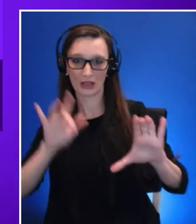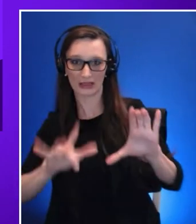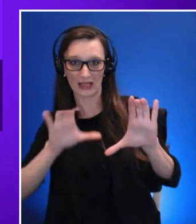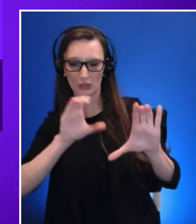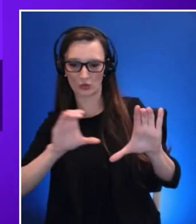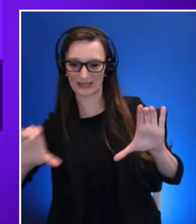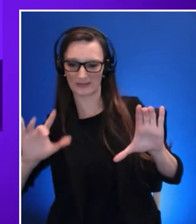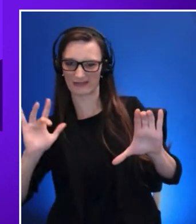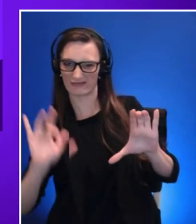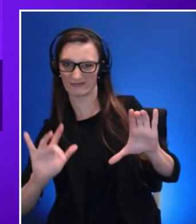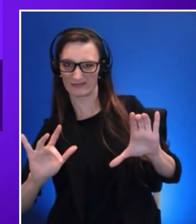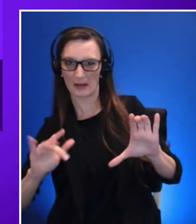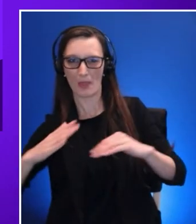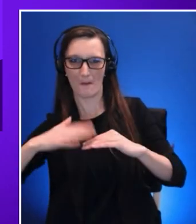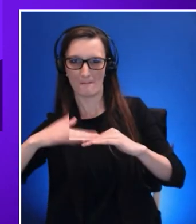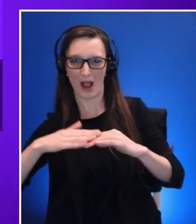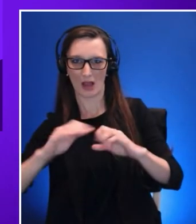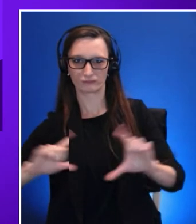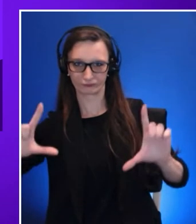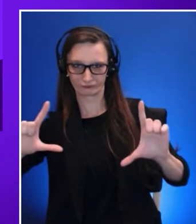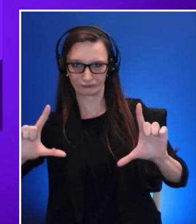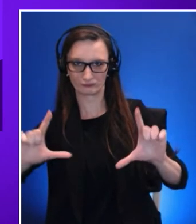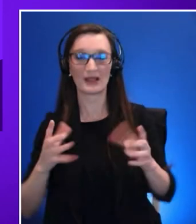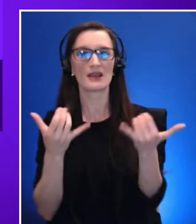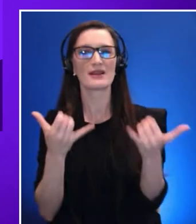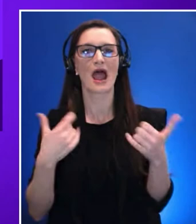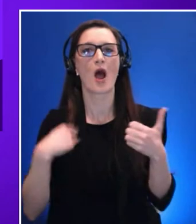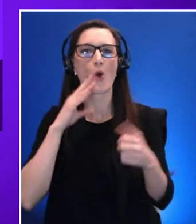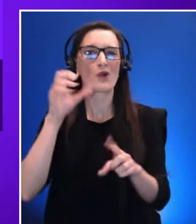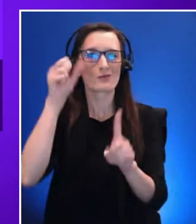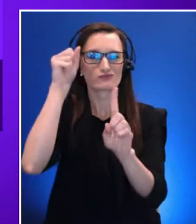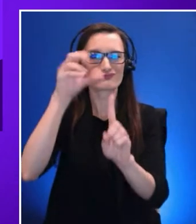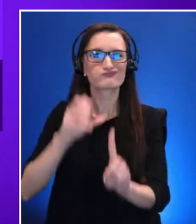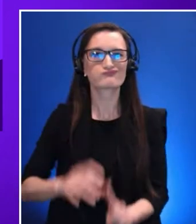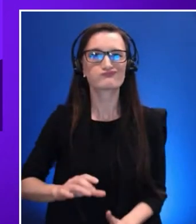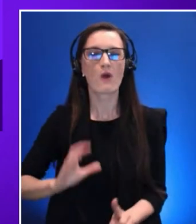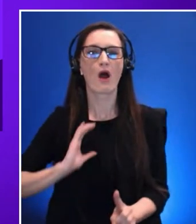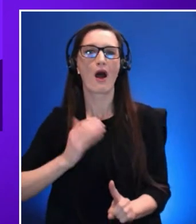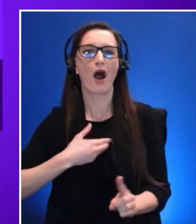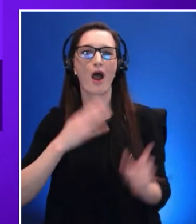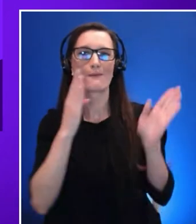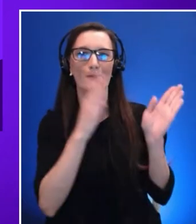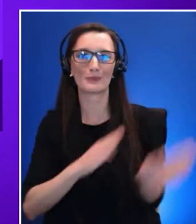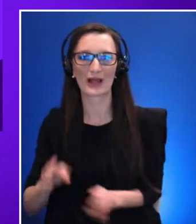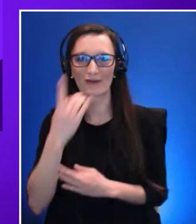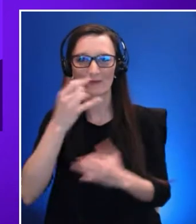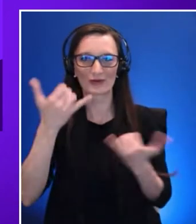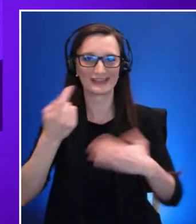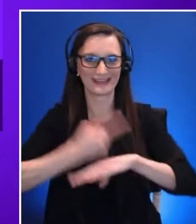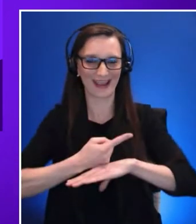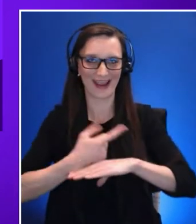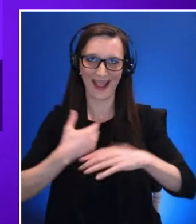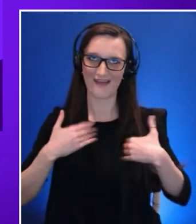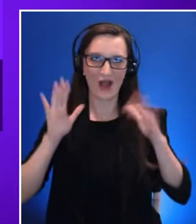and now I’d like to outline our agenda for today it's a wonderful packed agenda today on day one we